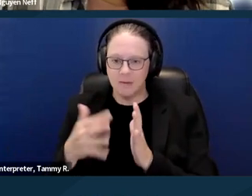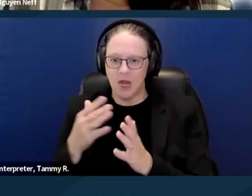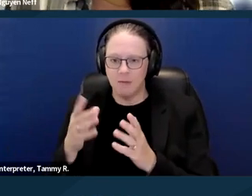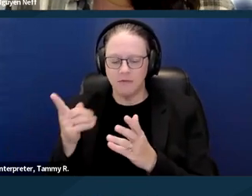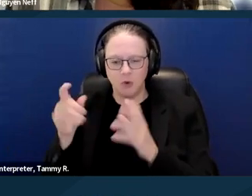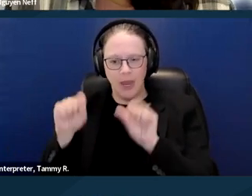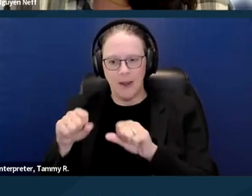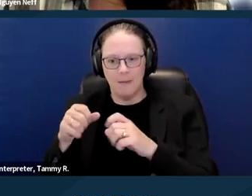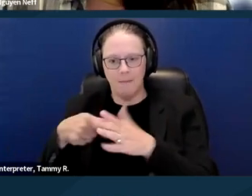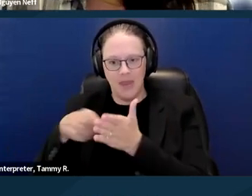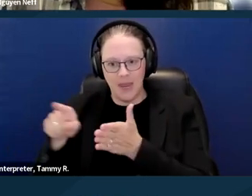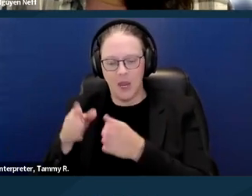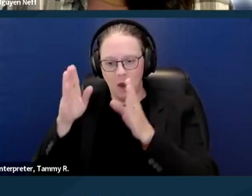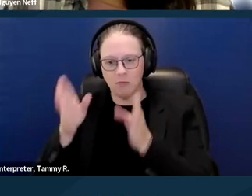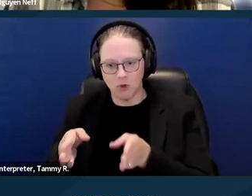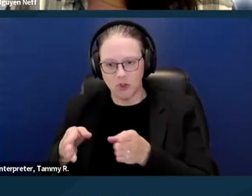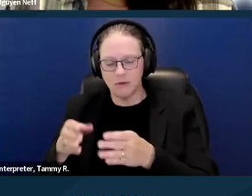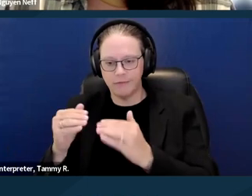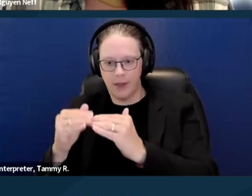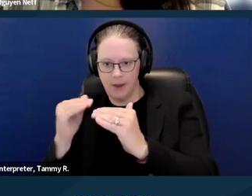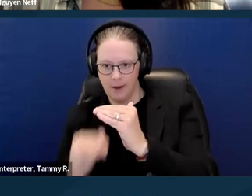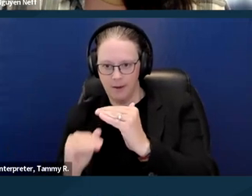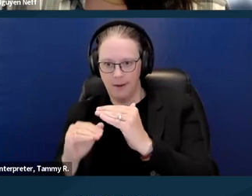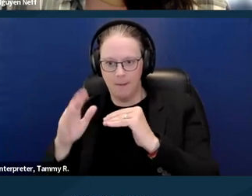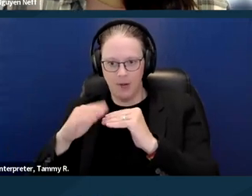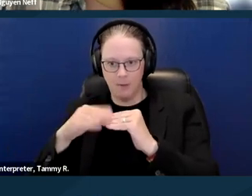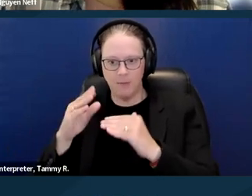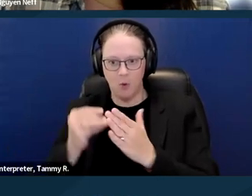So a lot of people probably know, even with the minimum wage, you often are not able